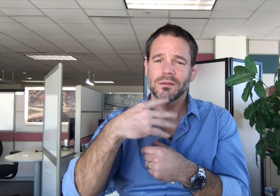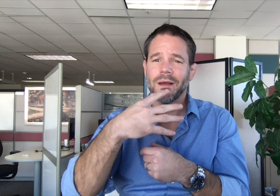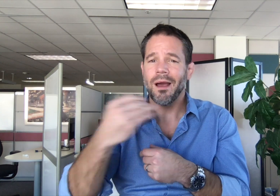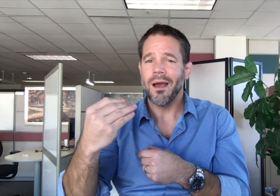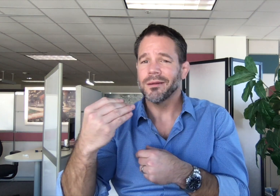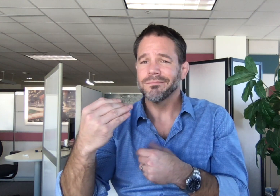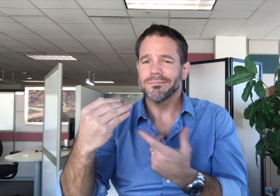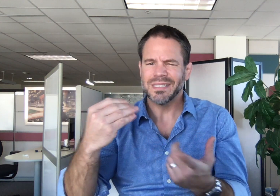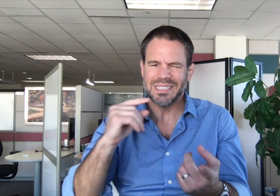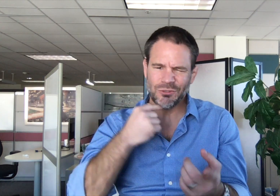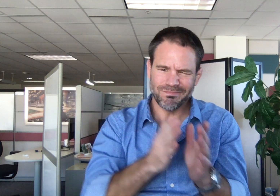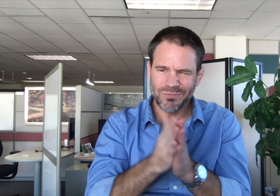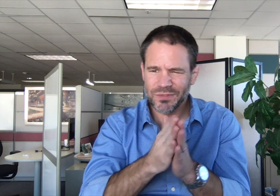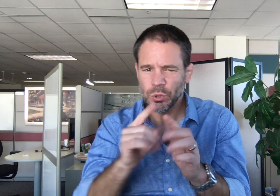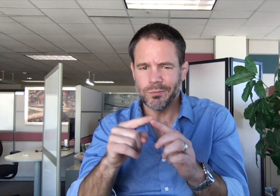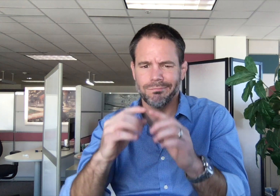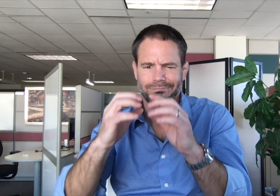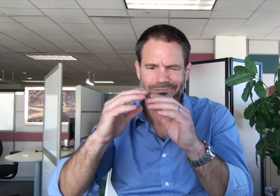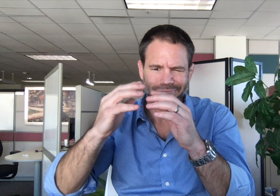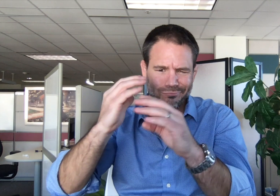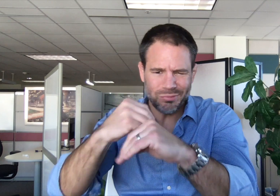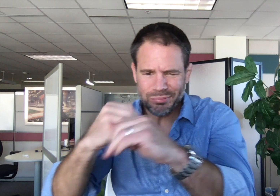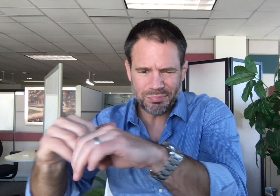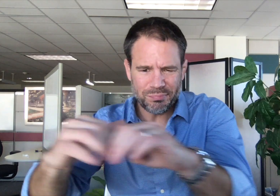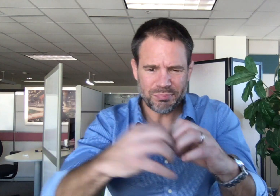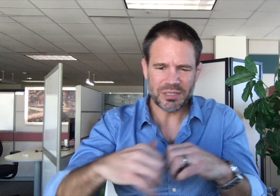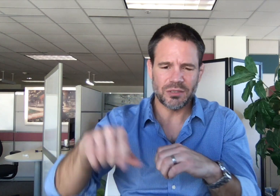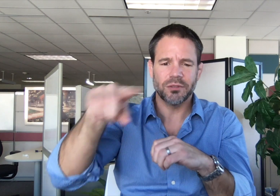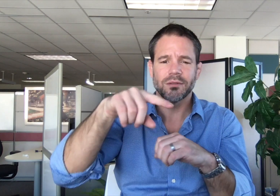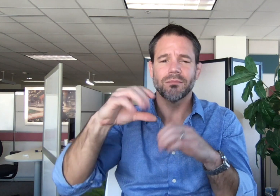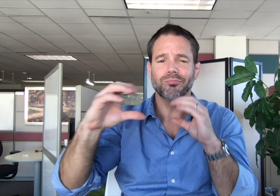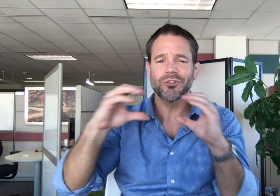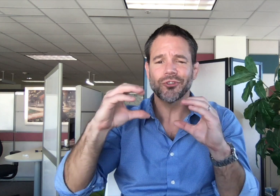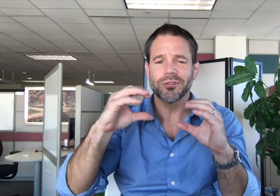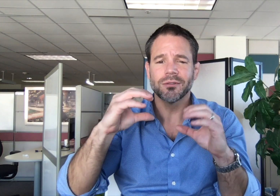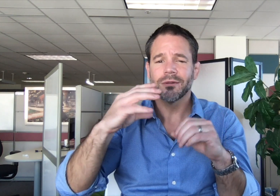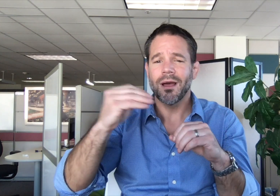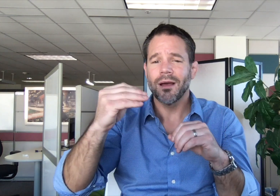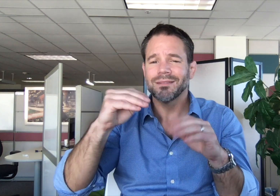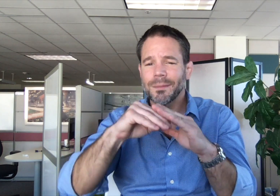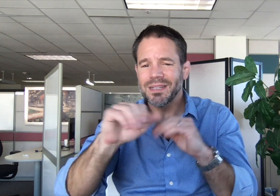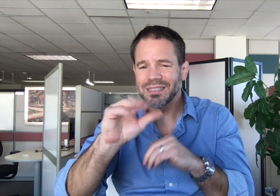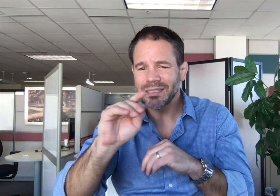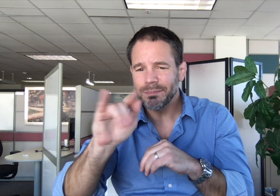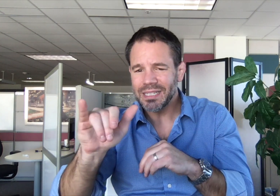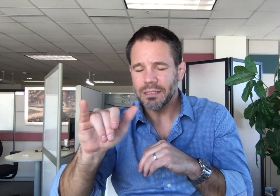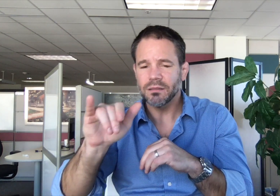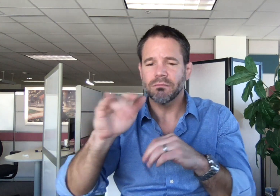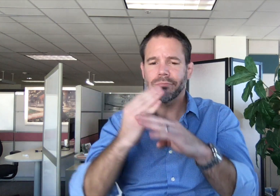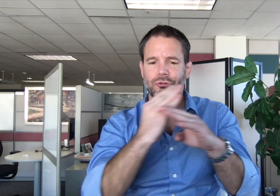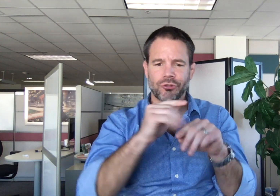and a genuine desire to break down accessibility barriers.